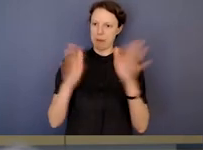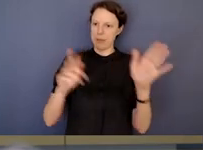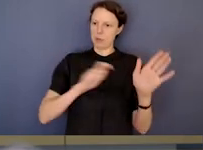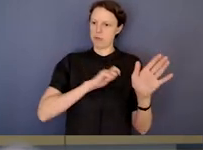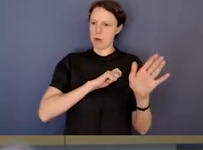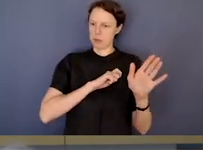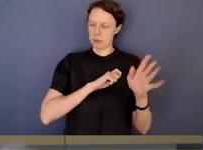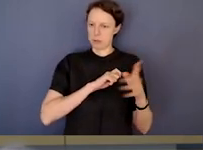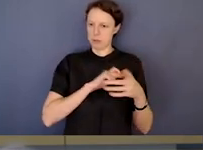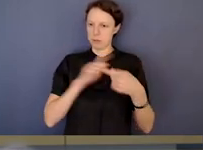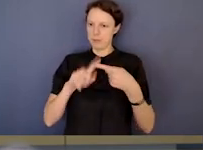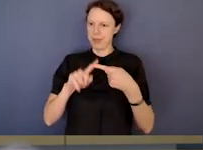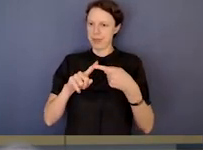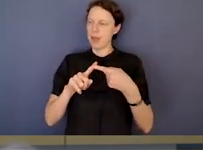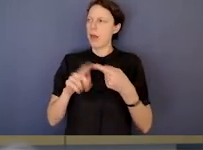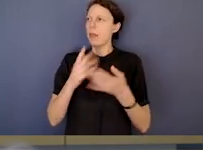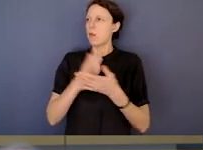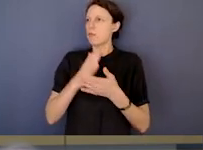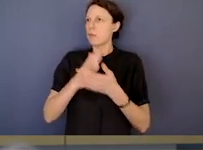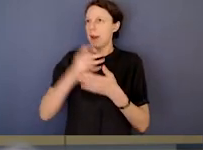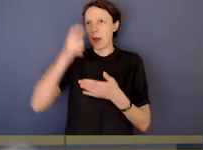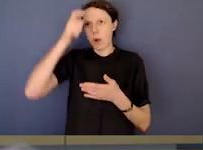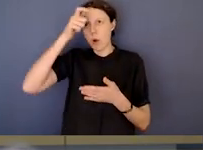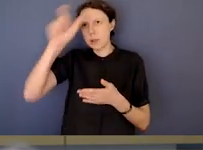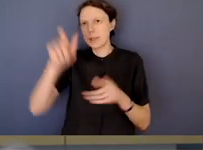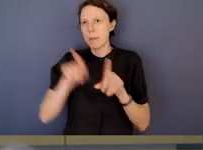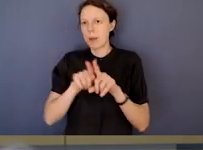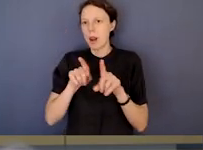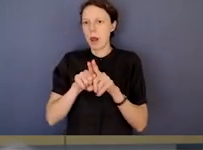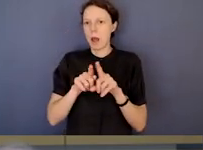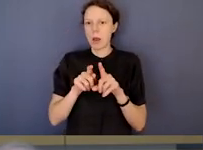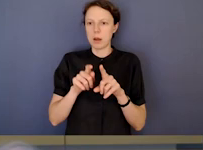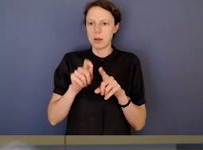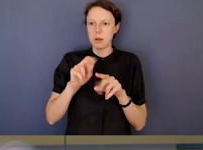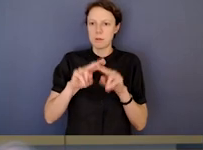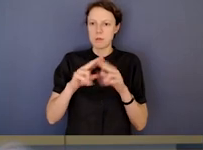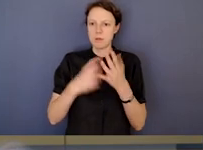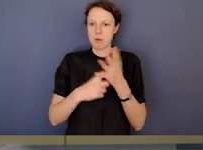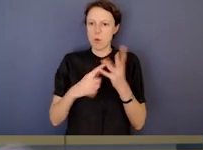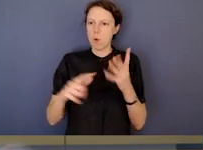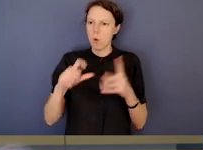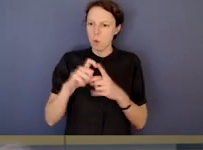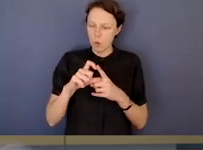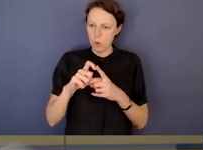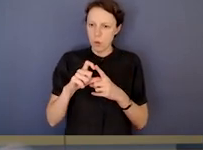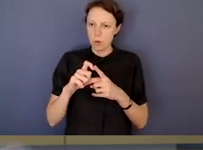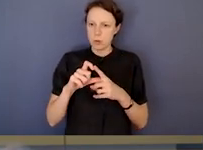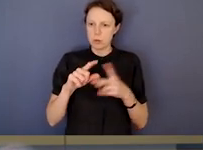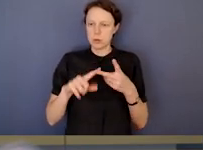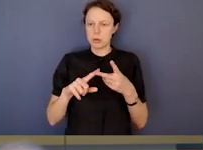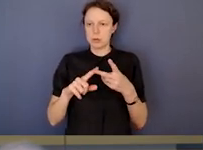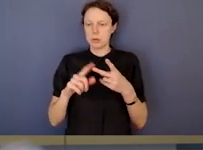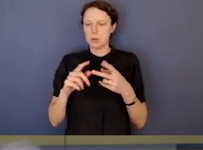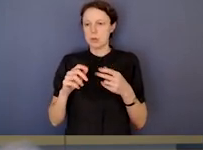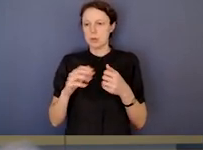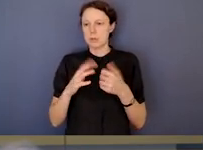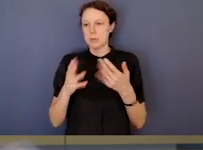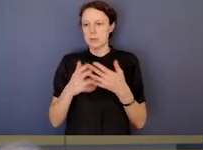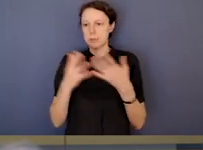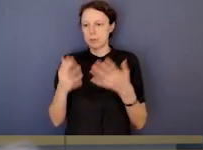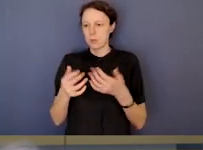And that imports concepts like fraud on a power similar to the equitable